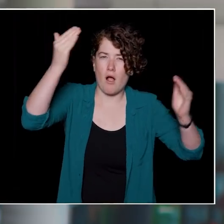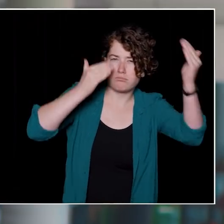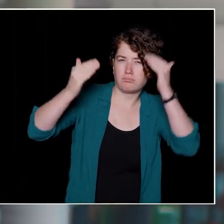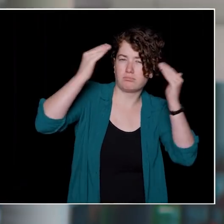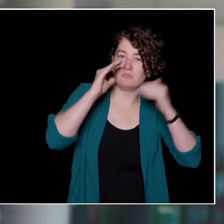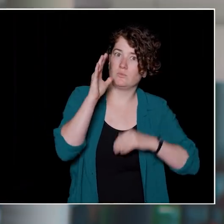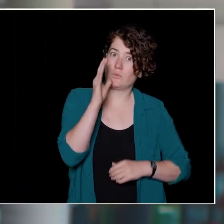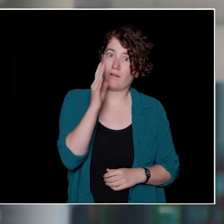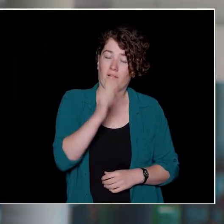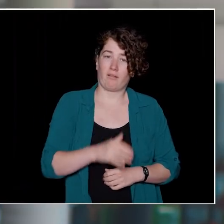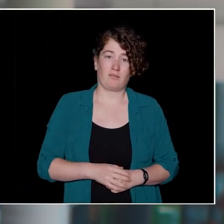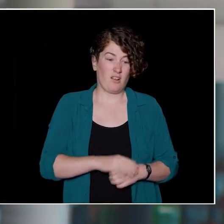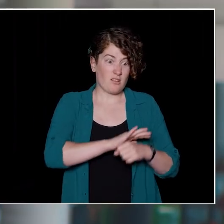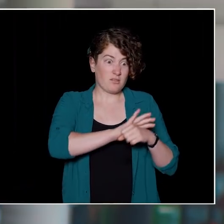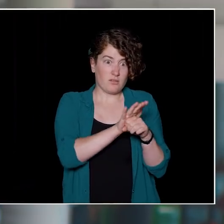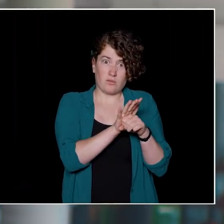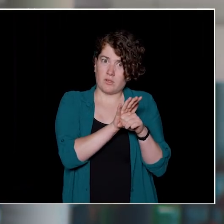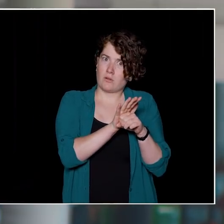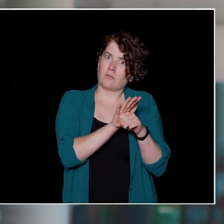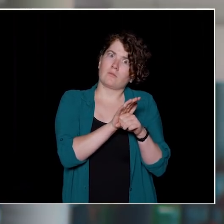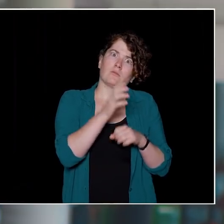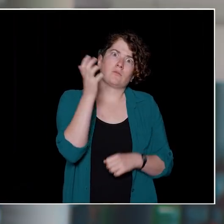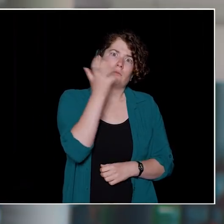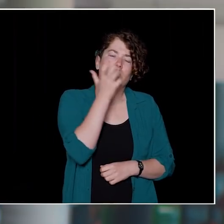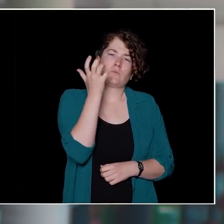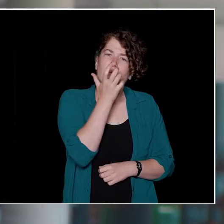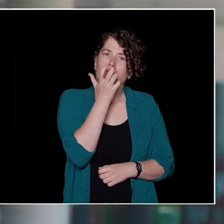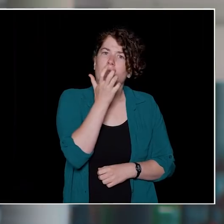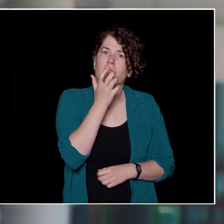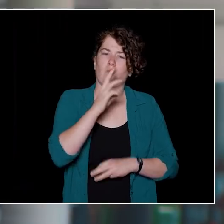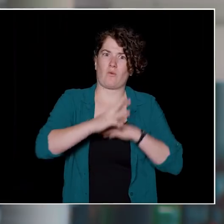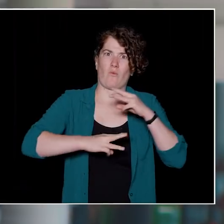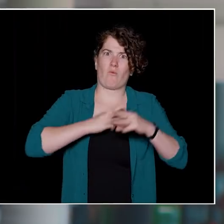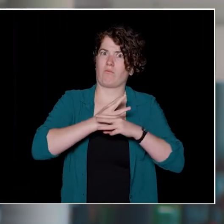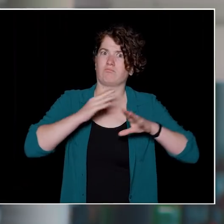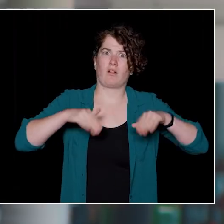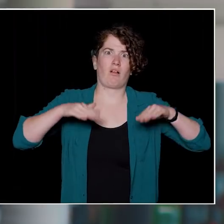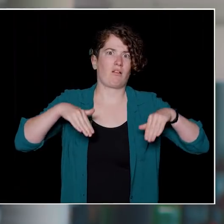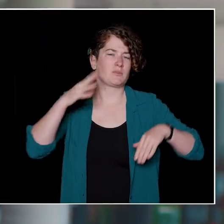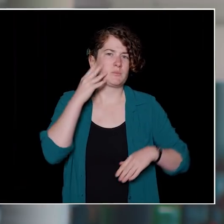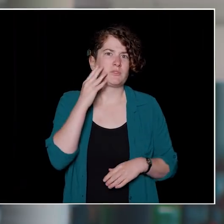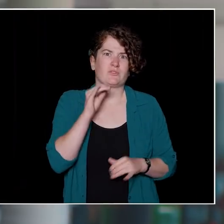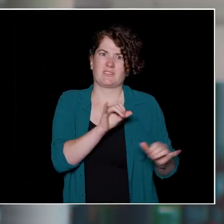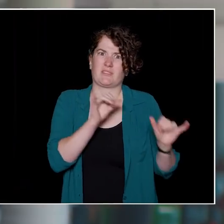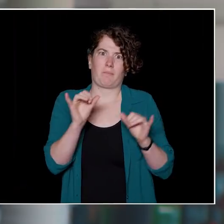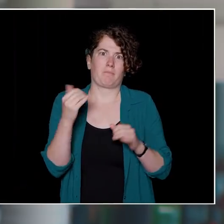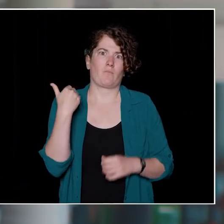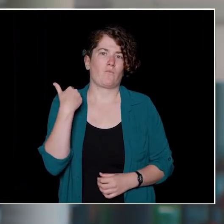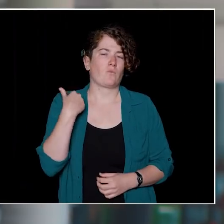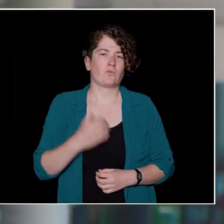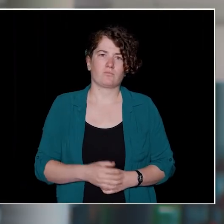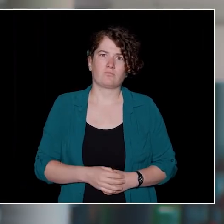The COVID-19 pandemic is one of the biggest challenges the world has ever faced. So, imagine how much strength and resiliency